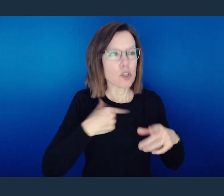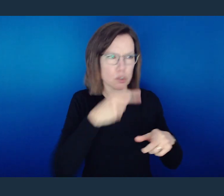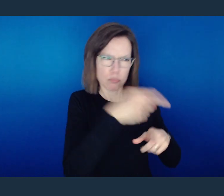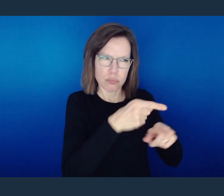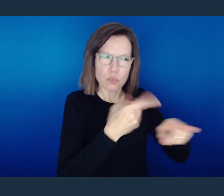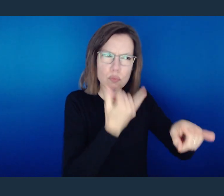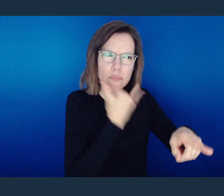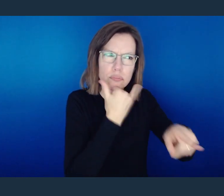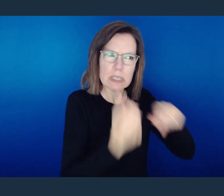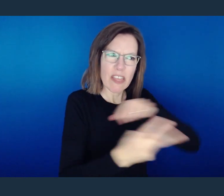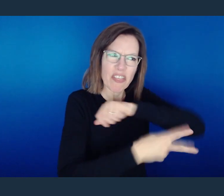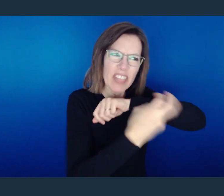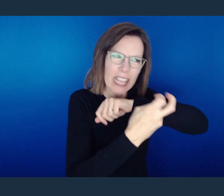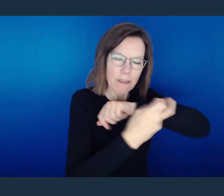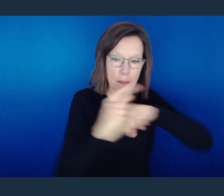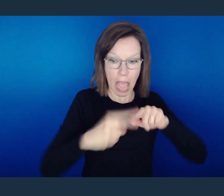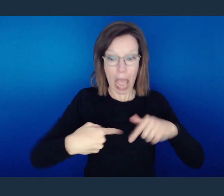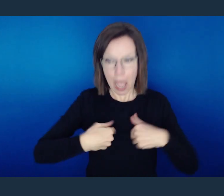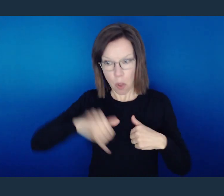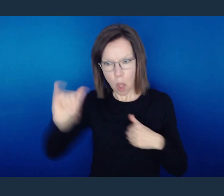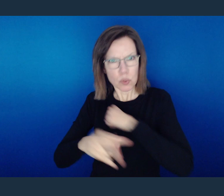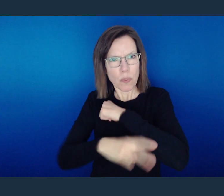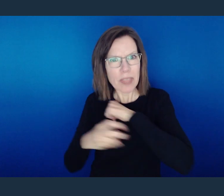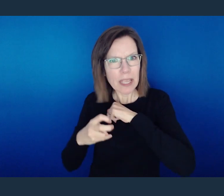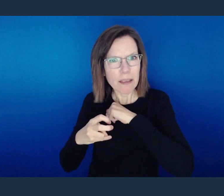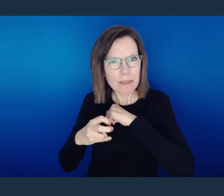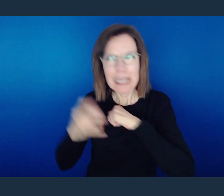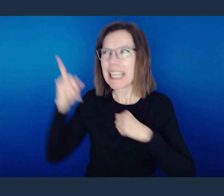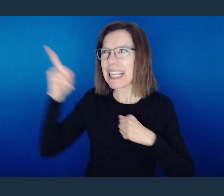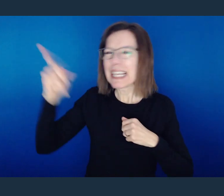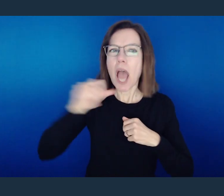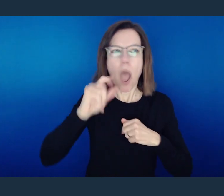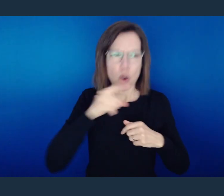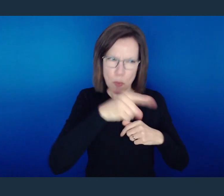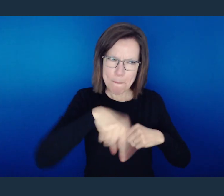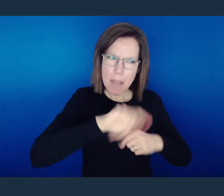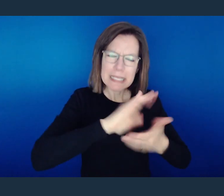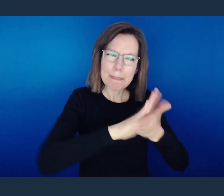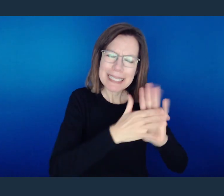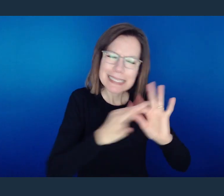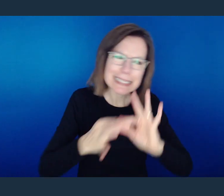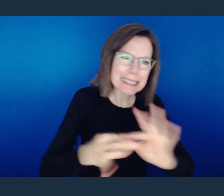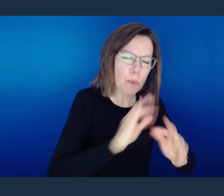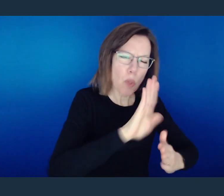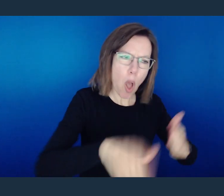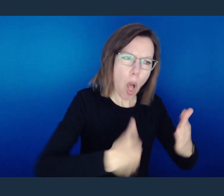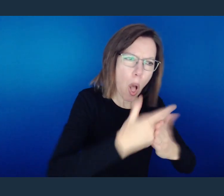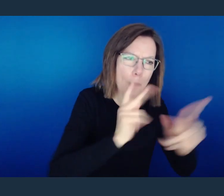He didn't call us to as much as possible live at peace with all men, he didn't call us to